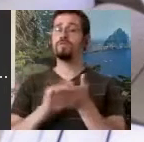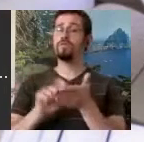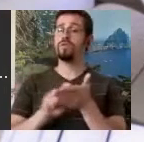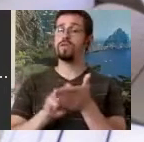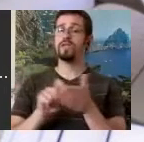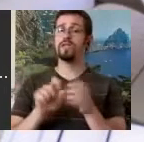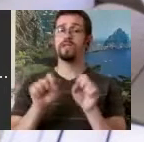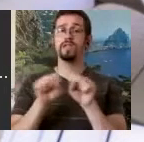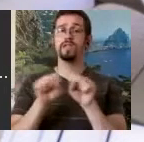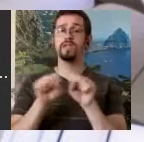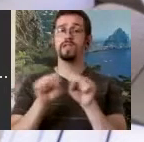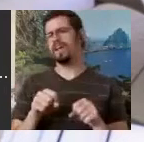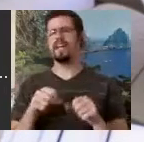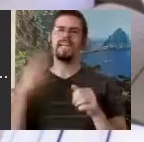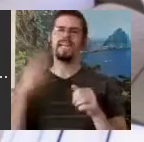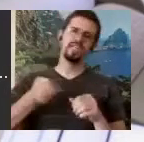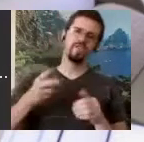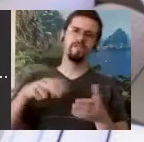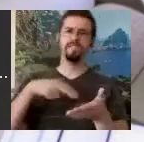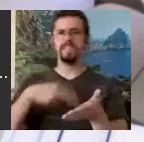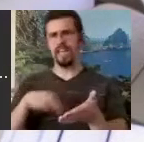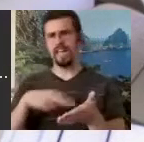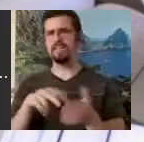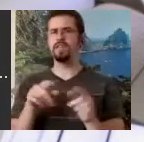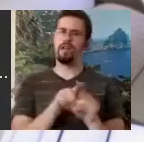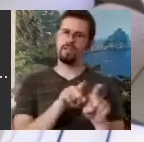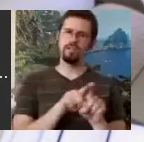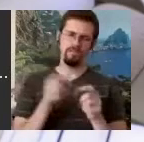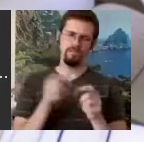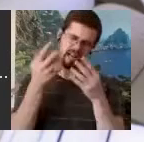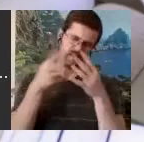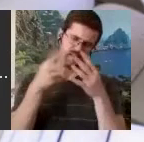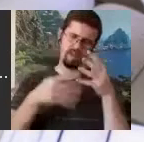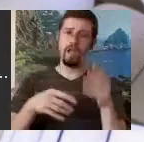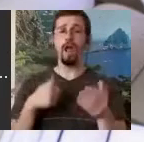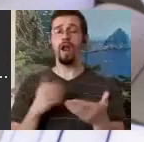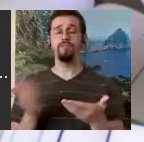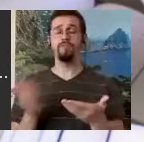things in this great big book as well. And I was leafing through it and there